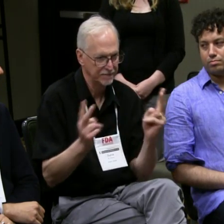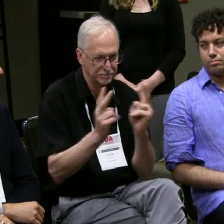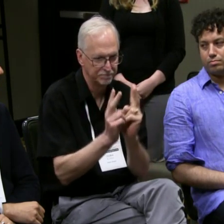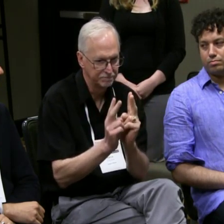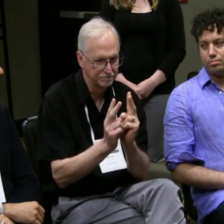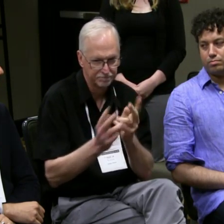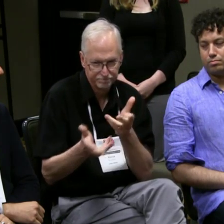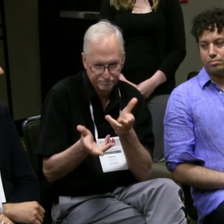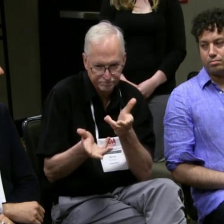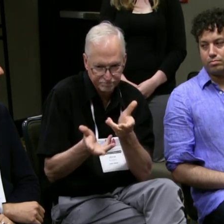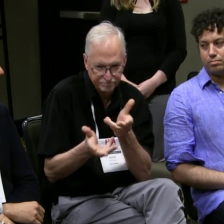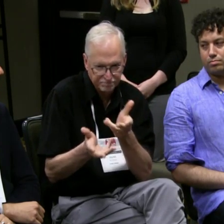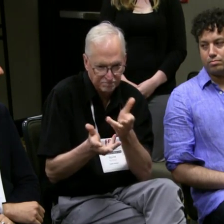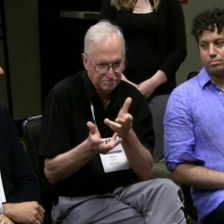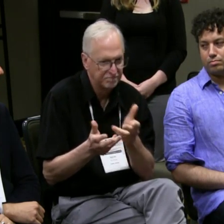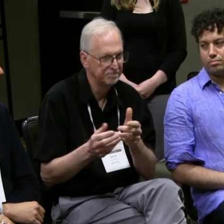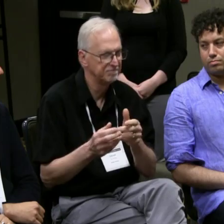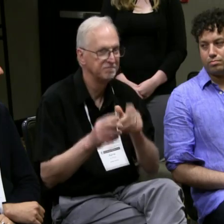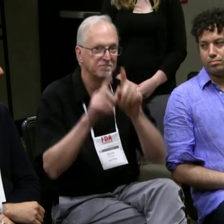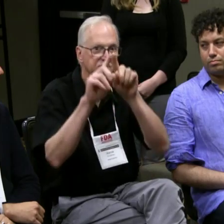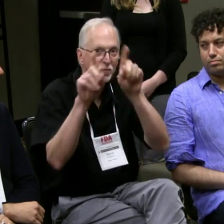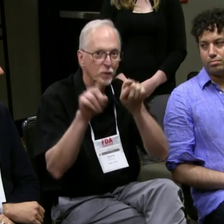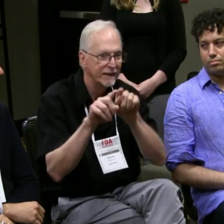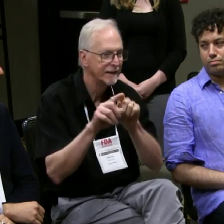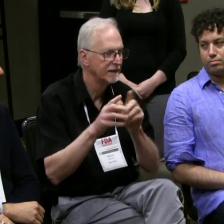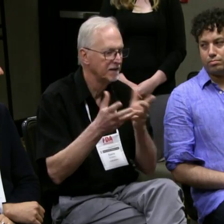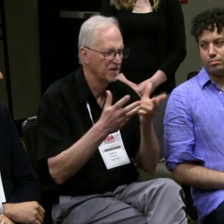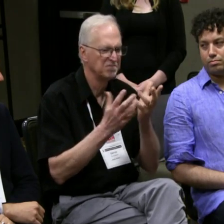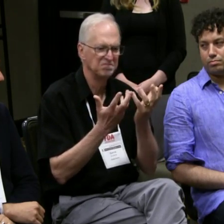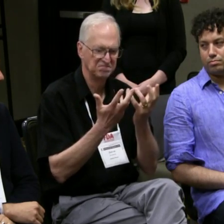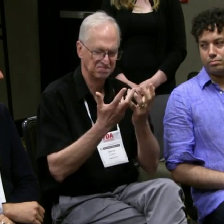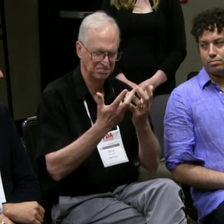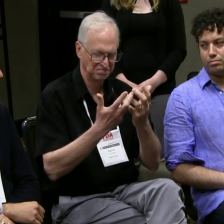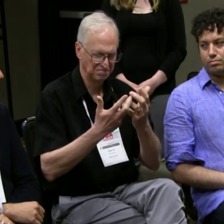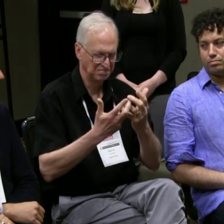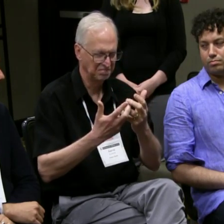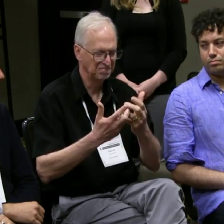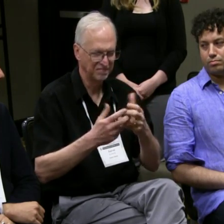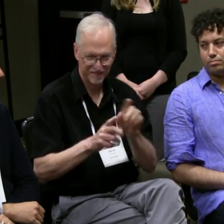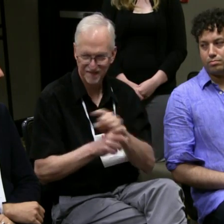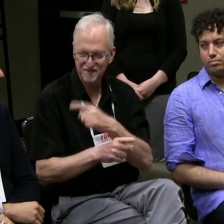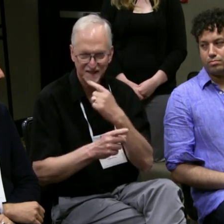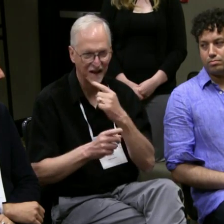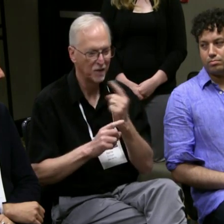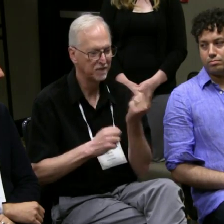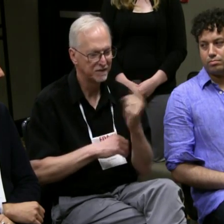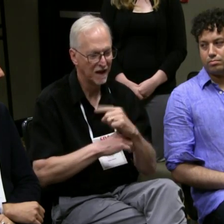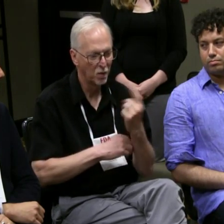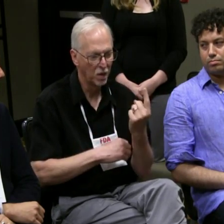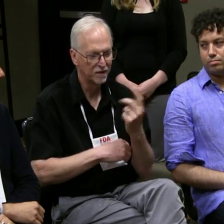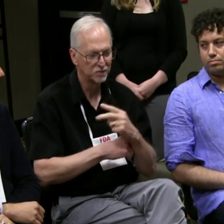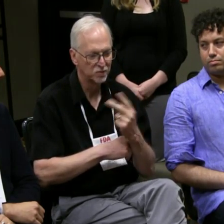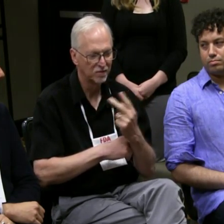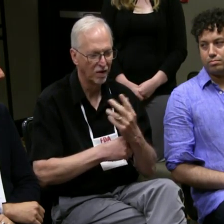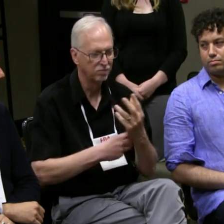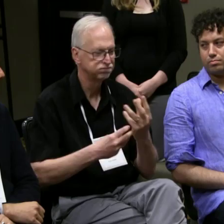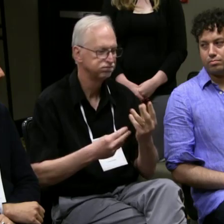and teach them some signs and once they're able to team up, work together, including using TV screens,